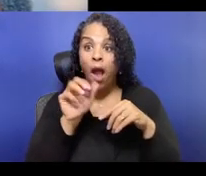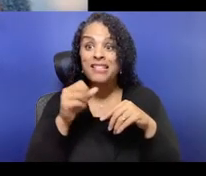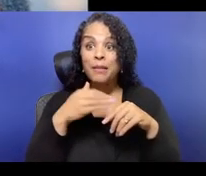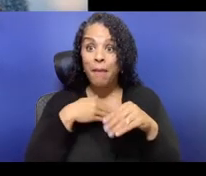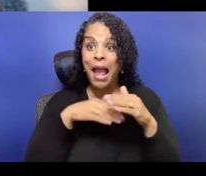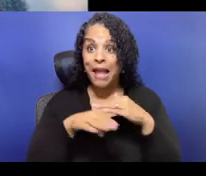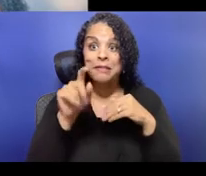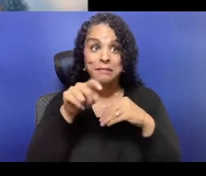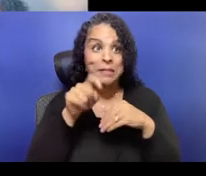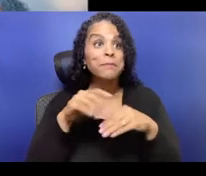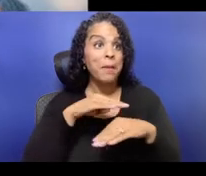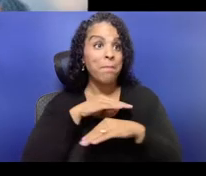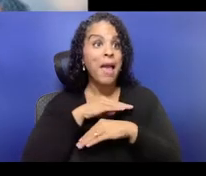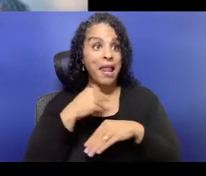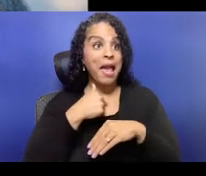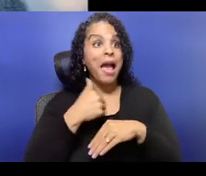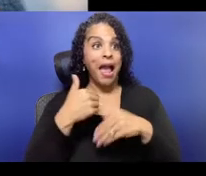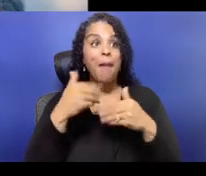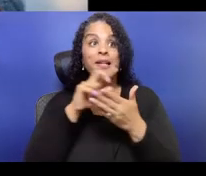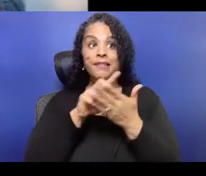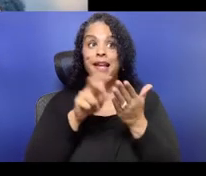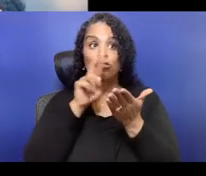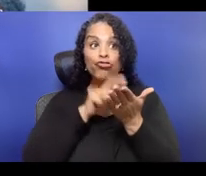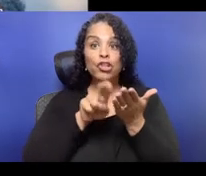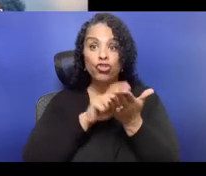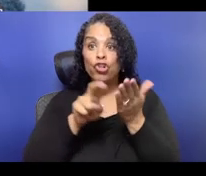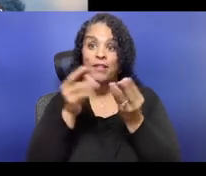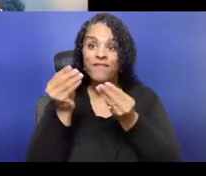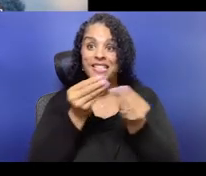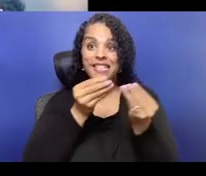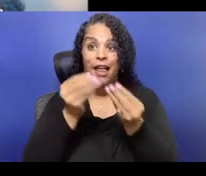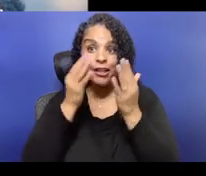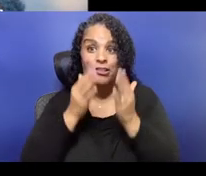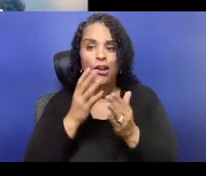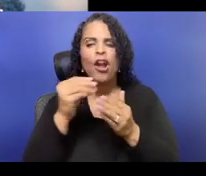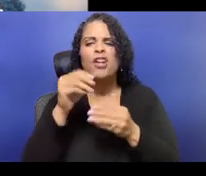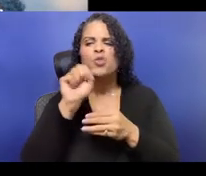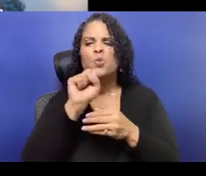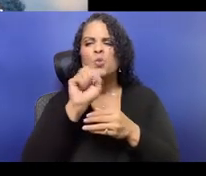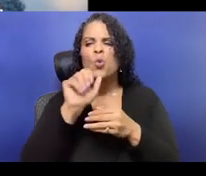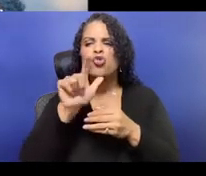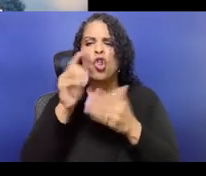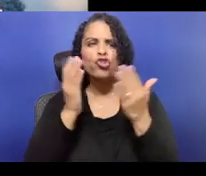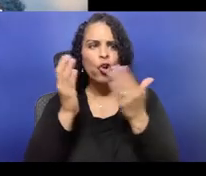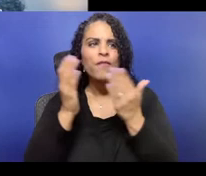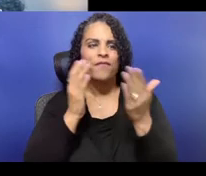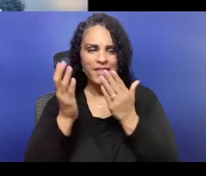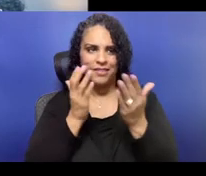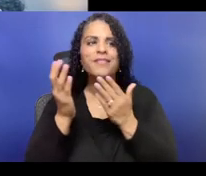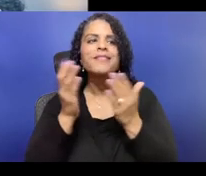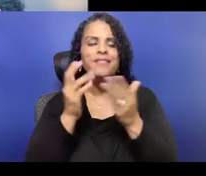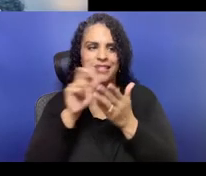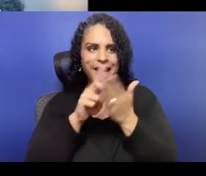or any of us with the Groundwater like virtual logo like virtual backgrounds, and we will get you squared away.